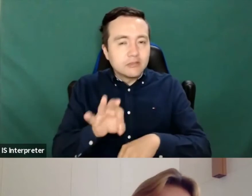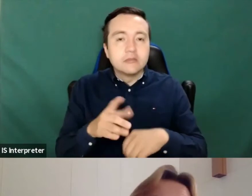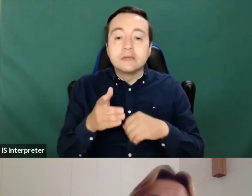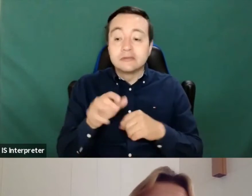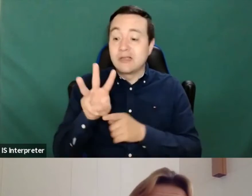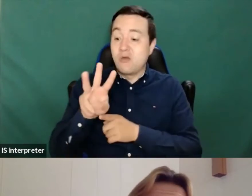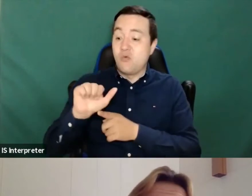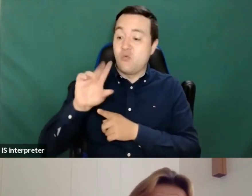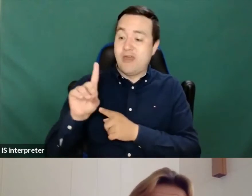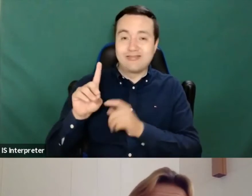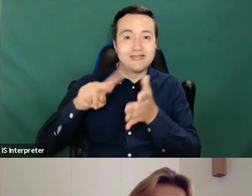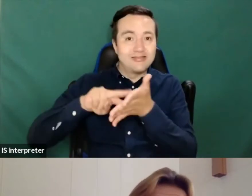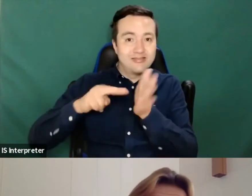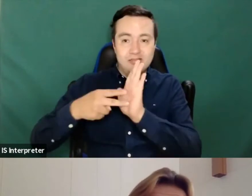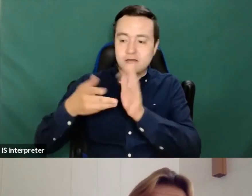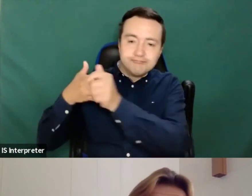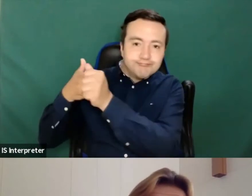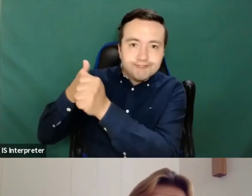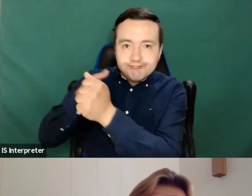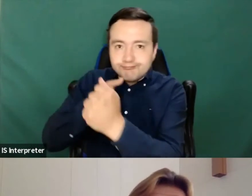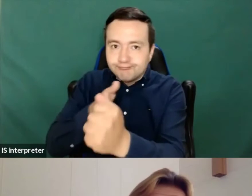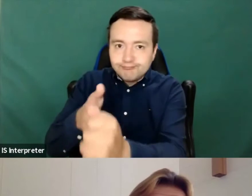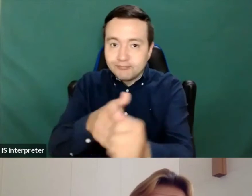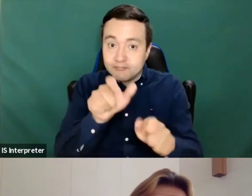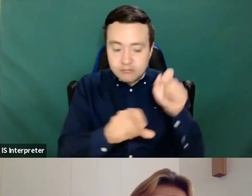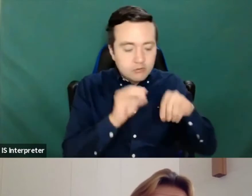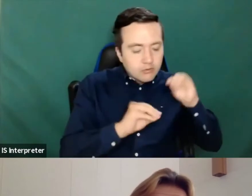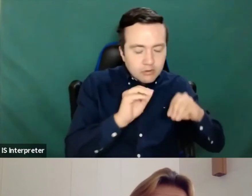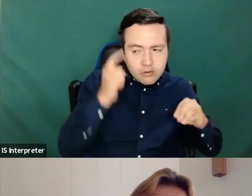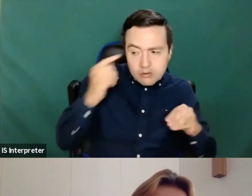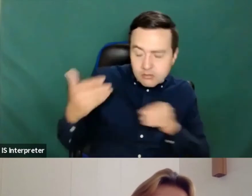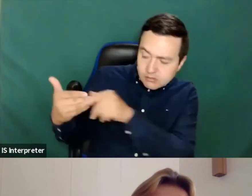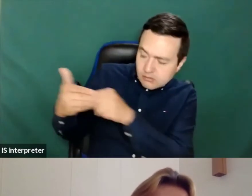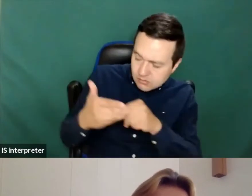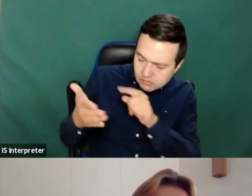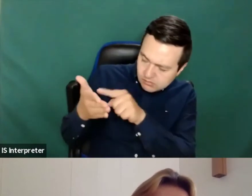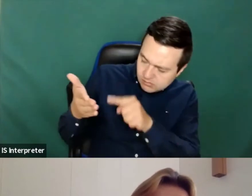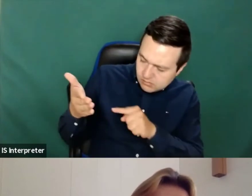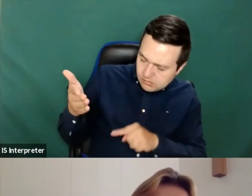So in addition to recap, and also in particular, also the countries that are not falling under